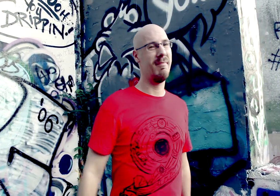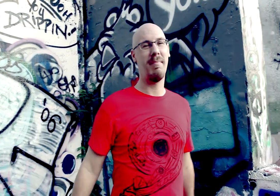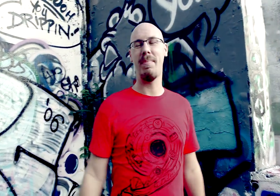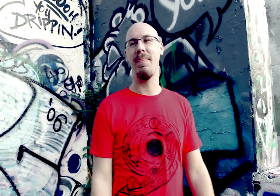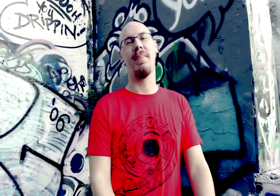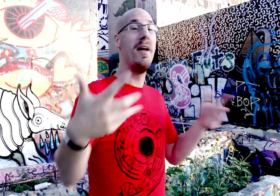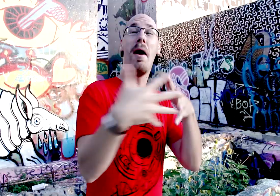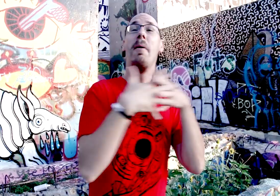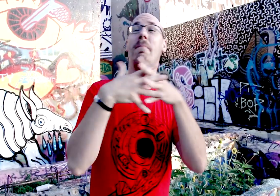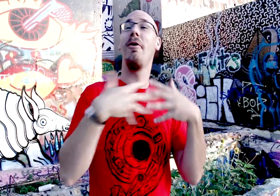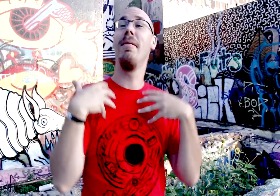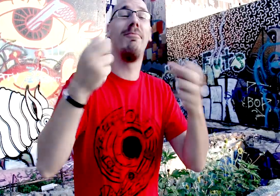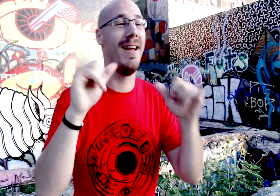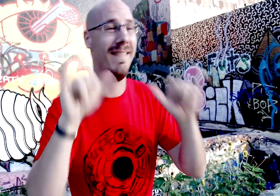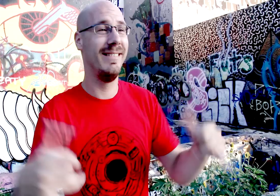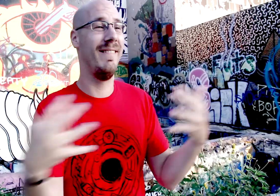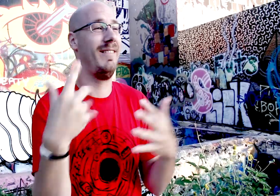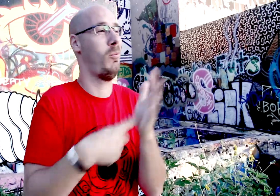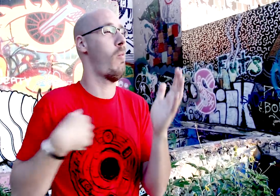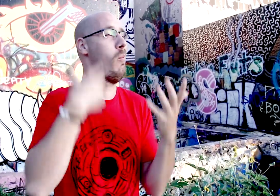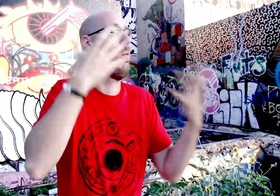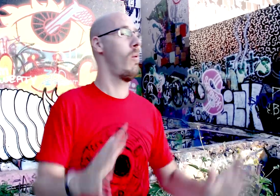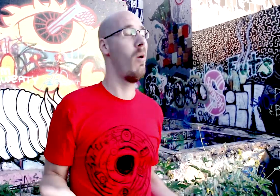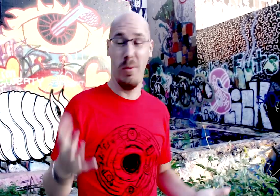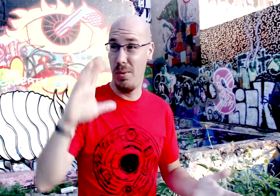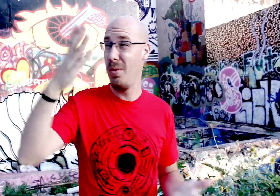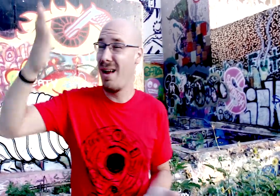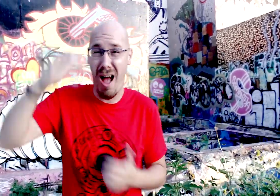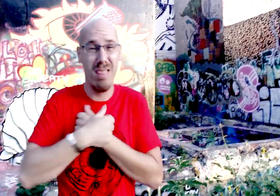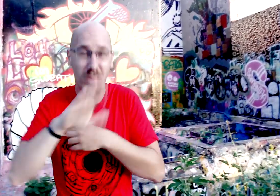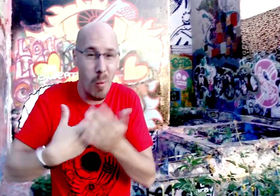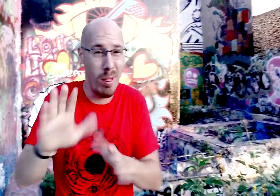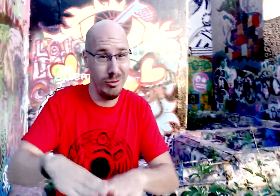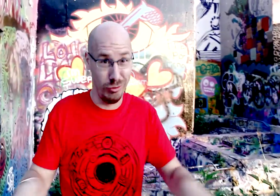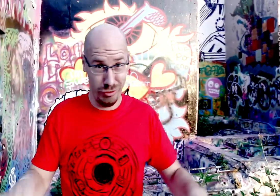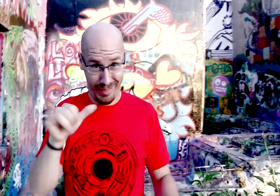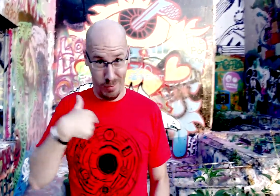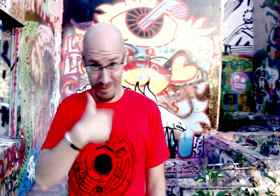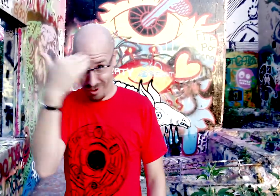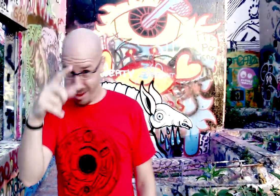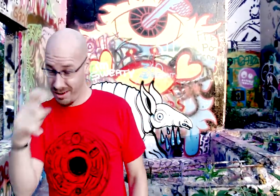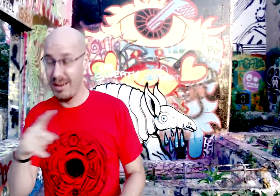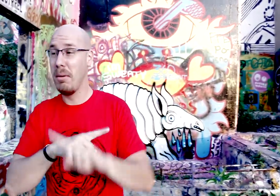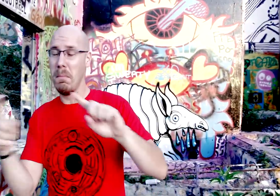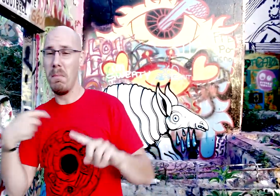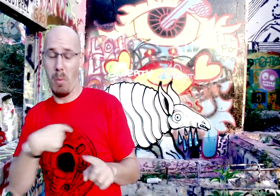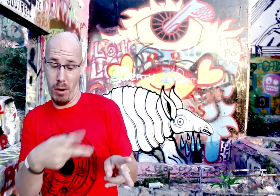American the brave still fears what we don't know God loves all his children, is somehow forgotten but we paraphrase a book